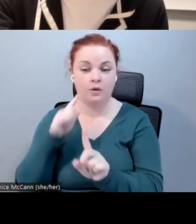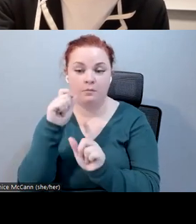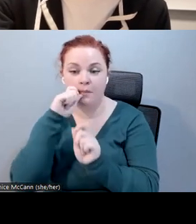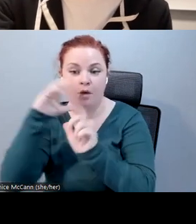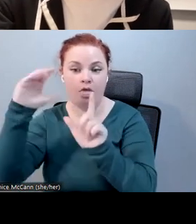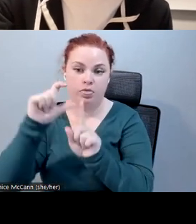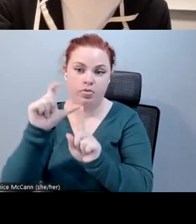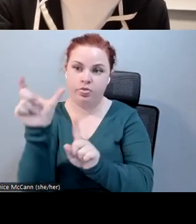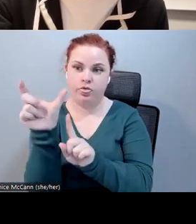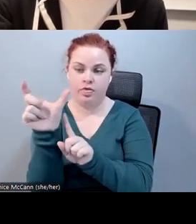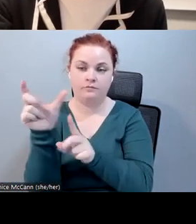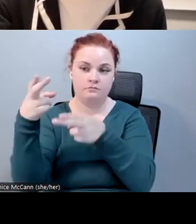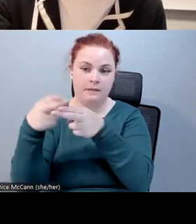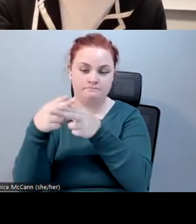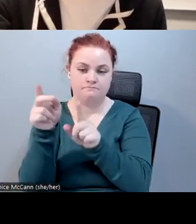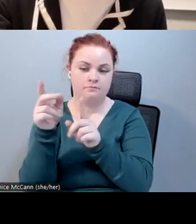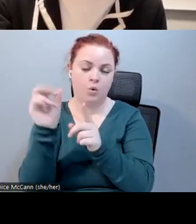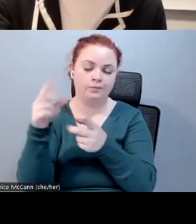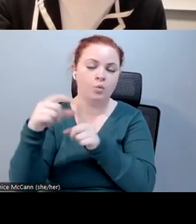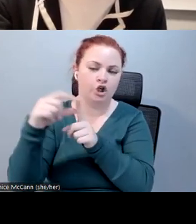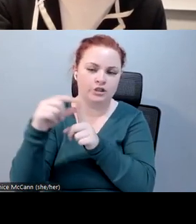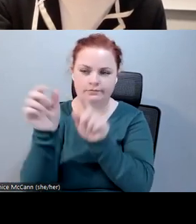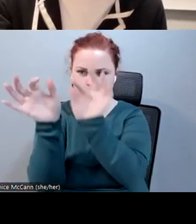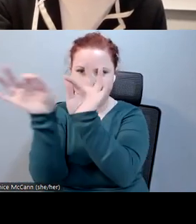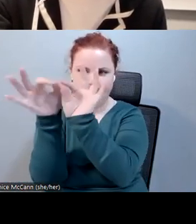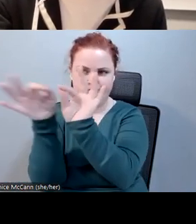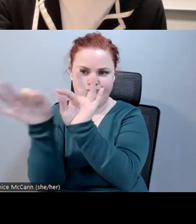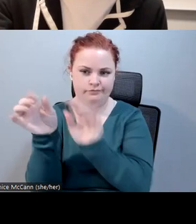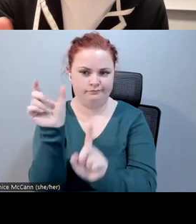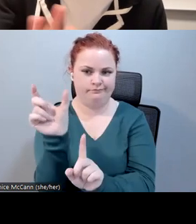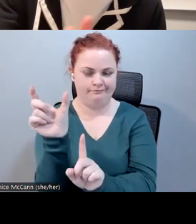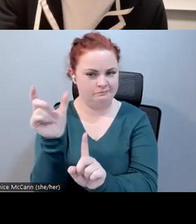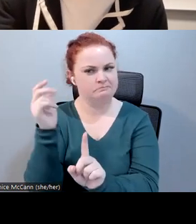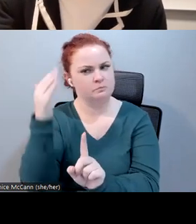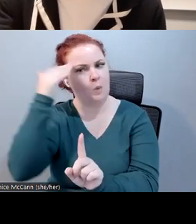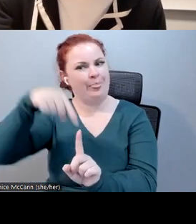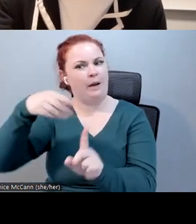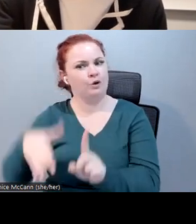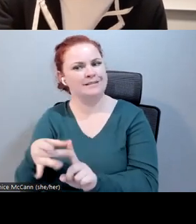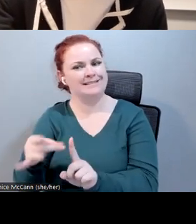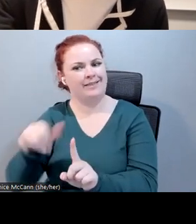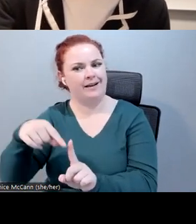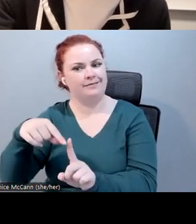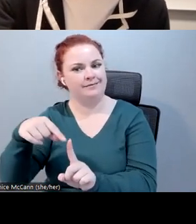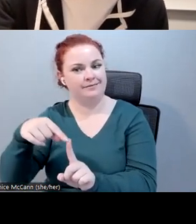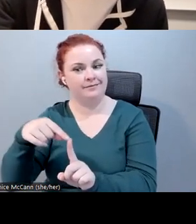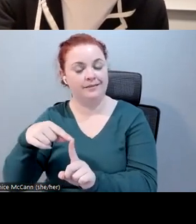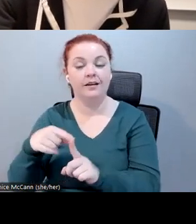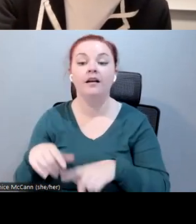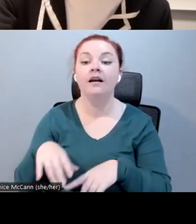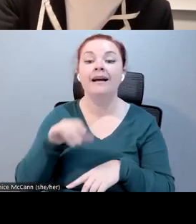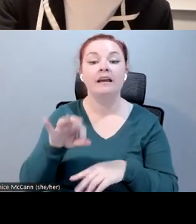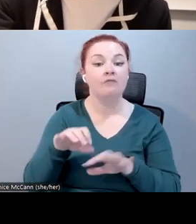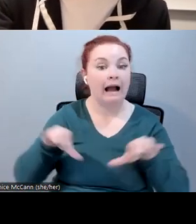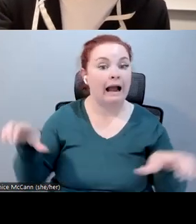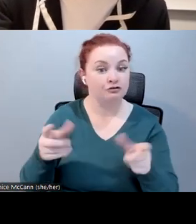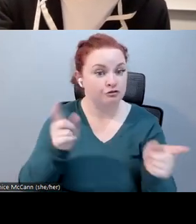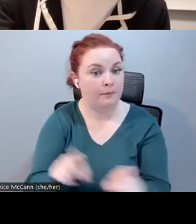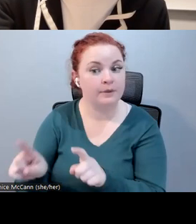avatars in VR. Then the viewers can better pick up those